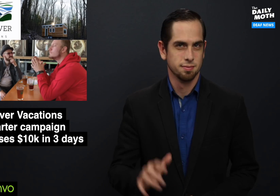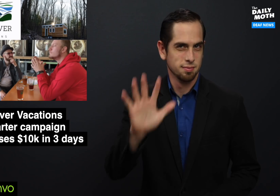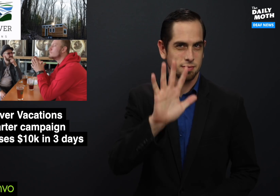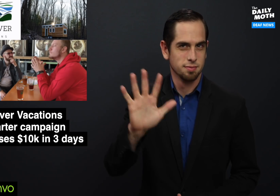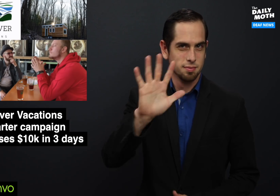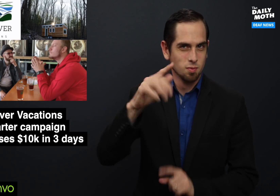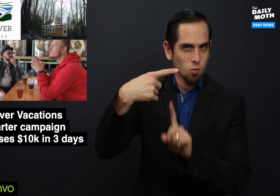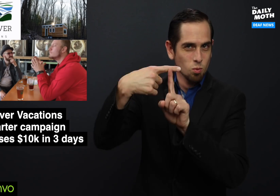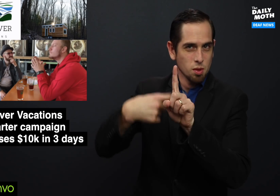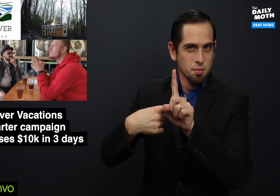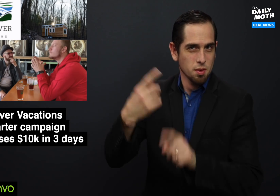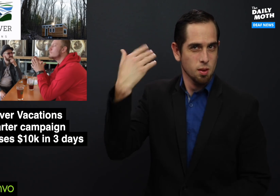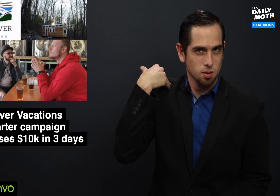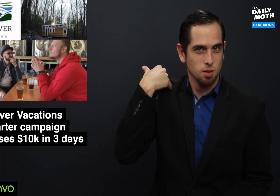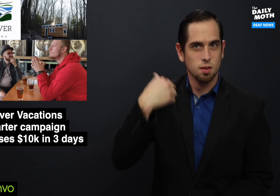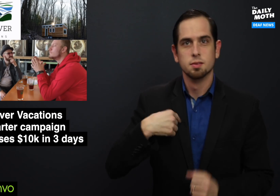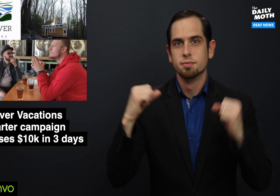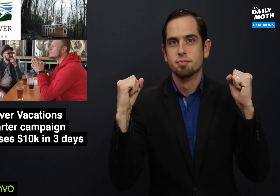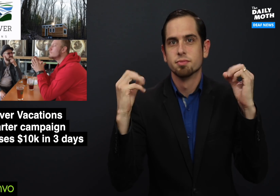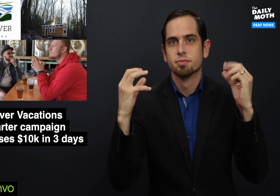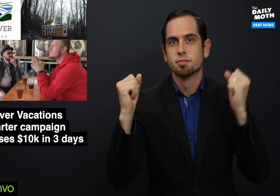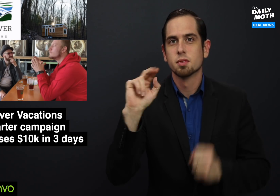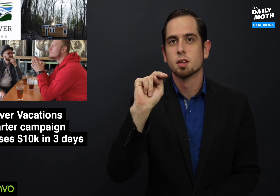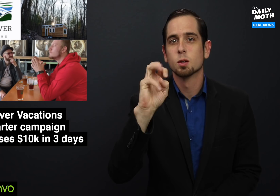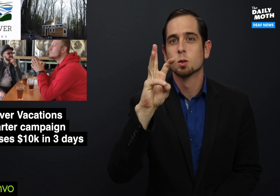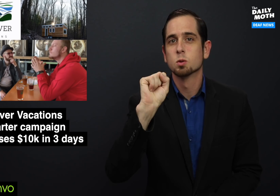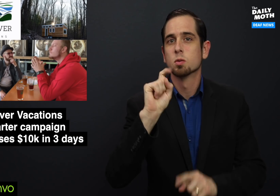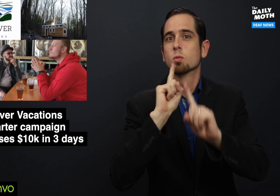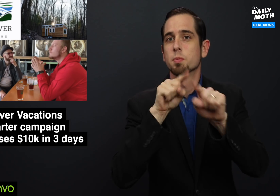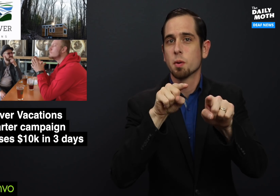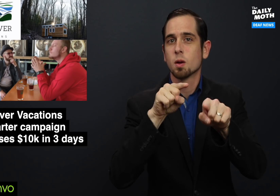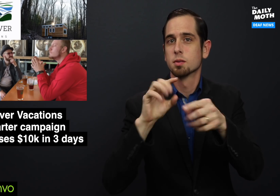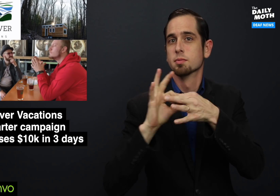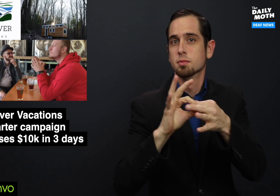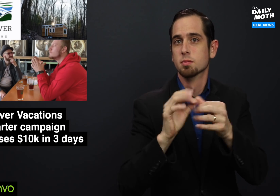About a month ago I did a news report about